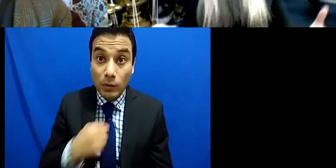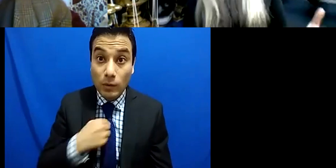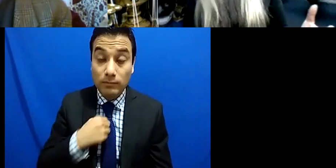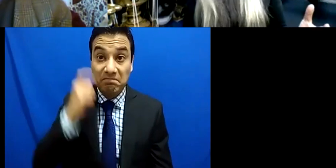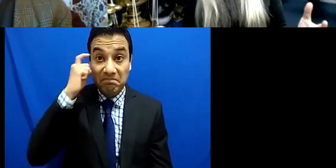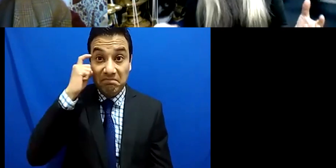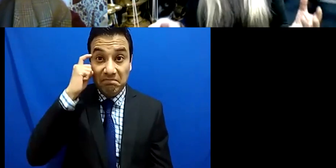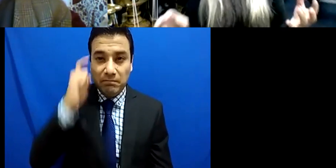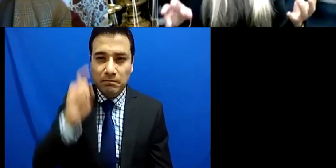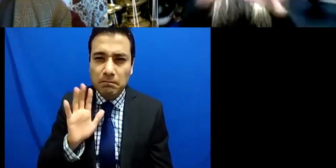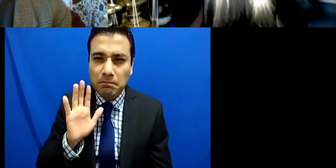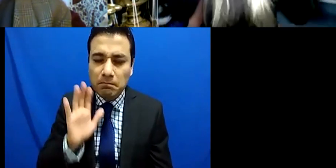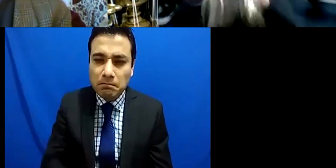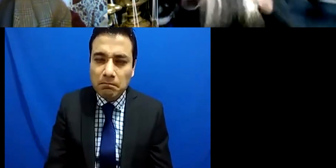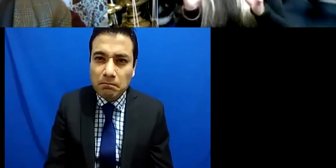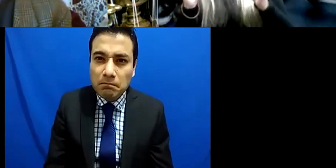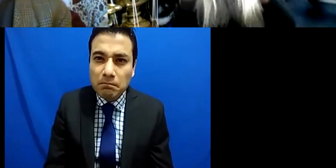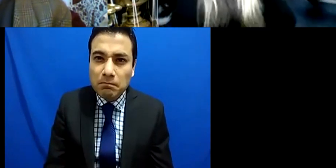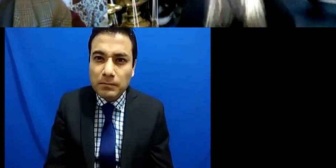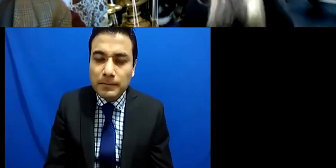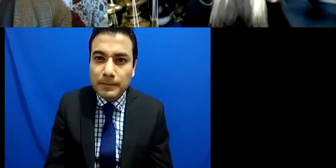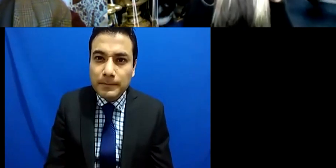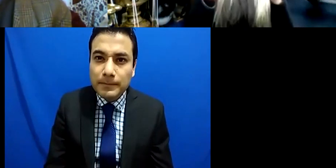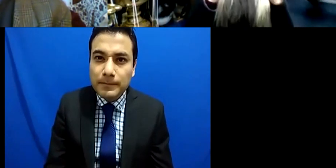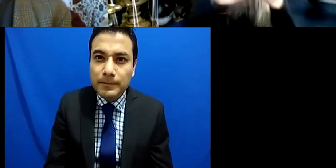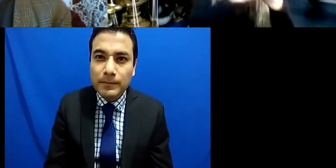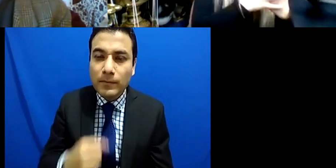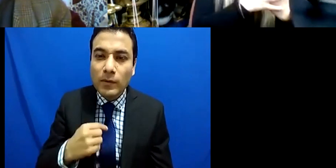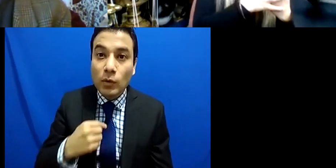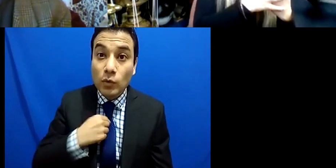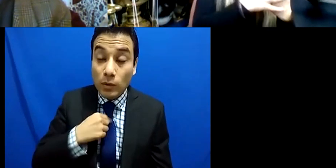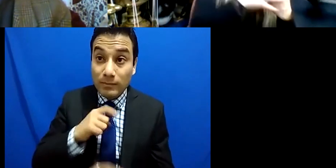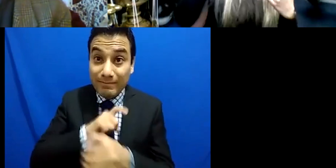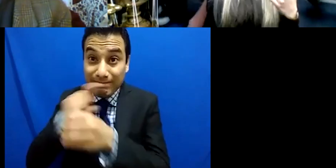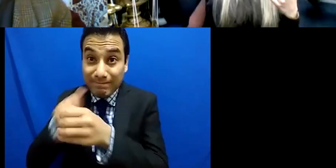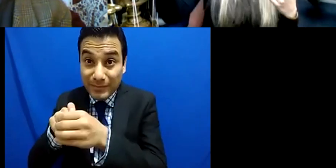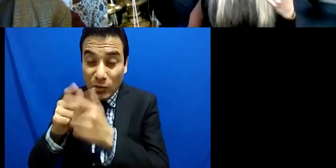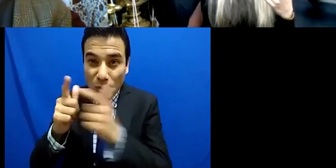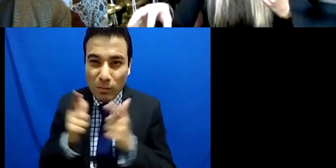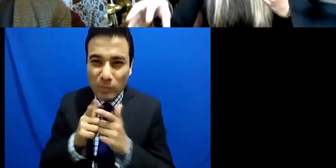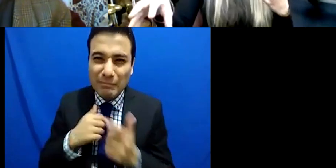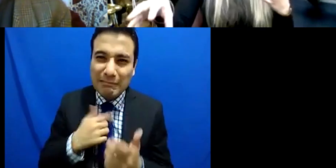in an orchestra so there was no issue there from my perspective but for them their walls and